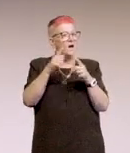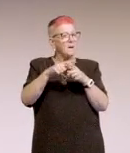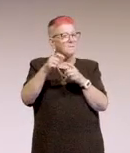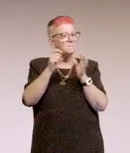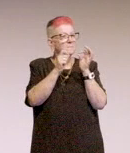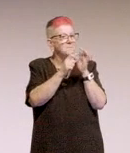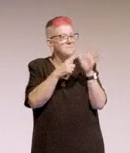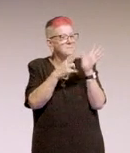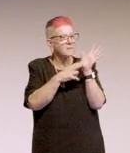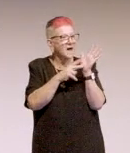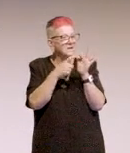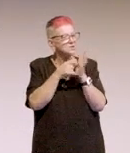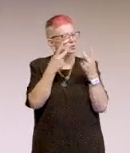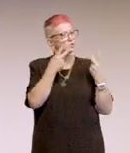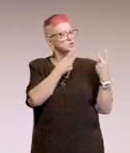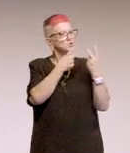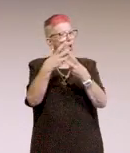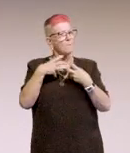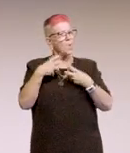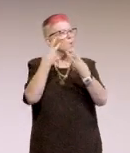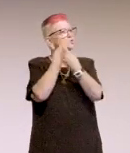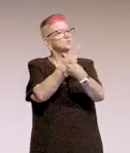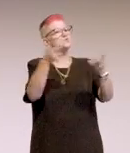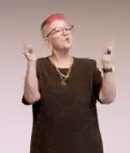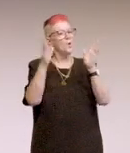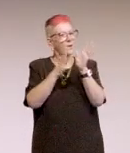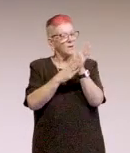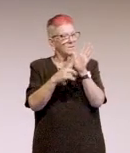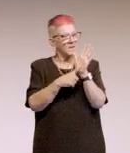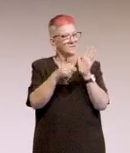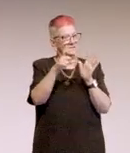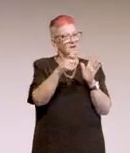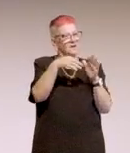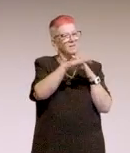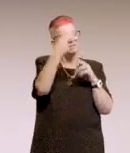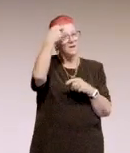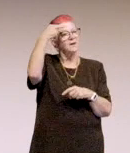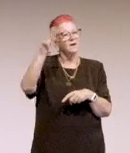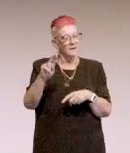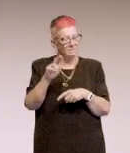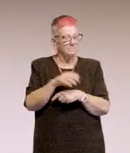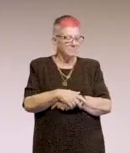Aim to increase the visibility of accessibility in MLC.